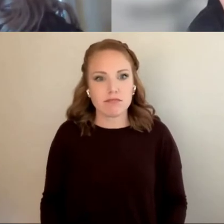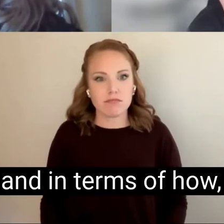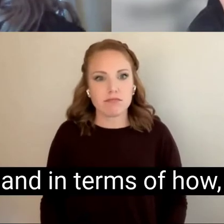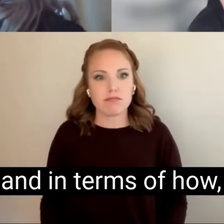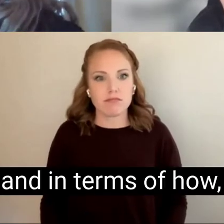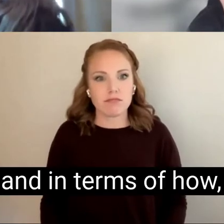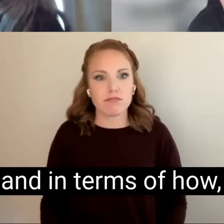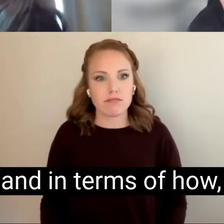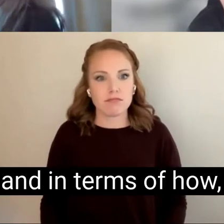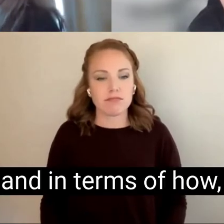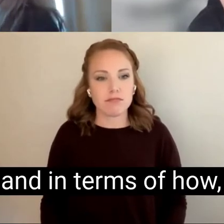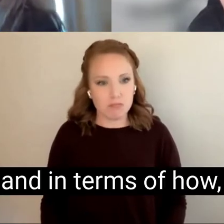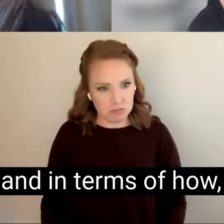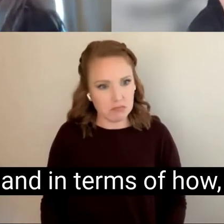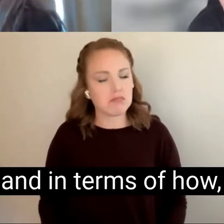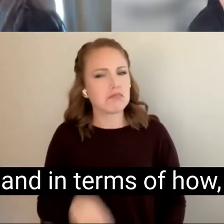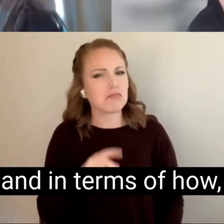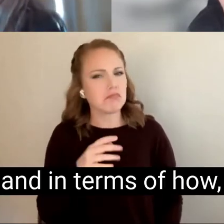and in terms of how,